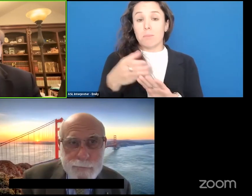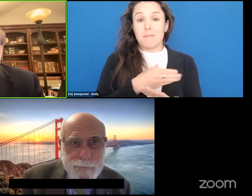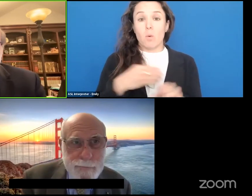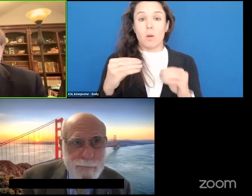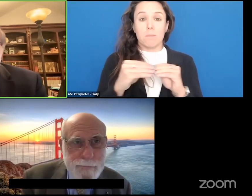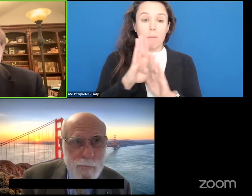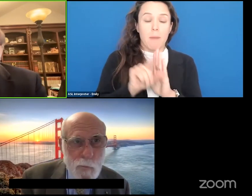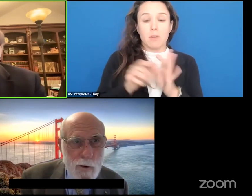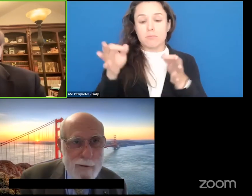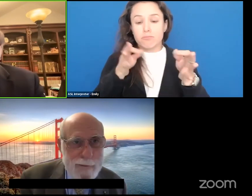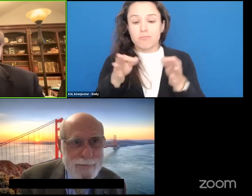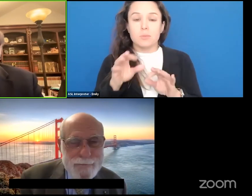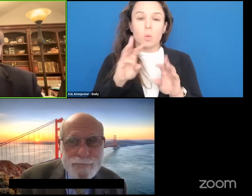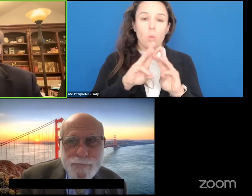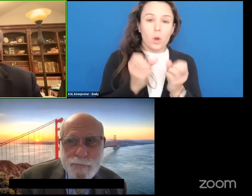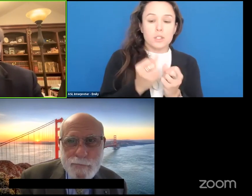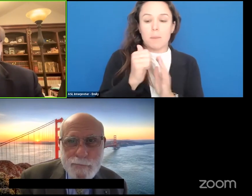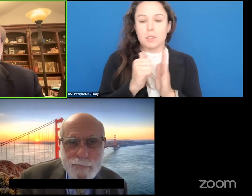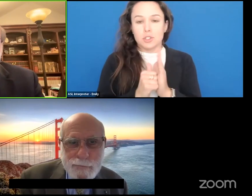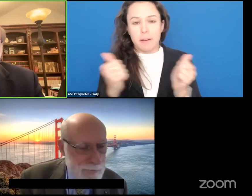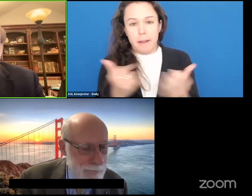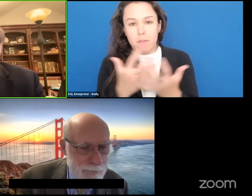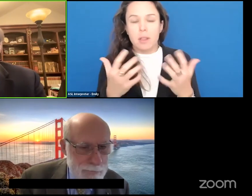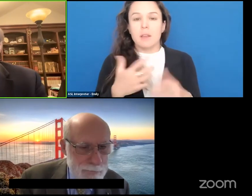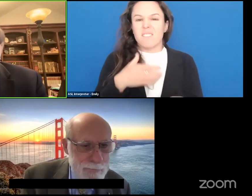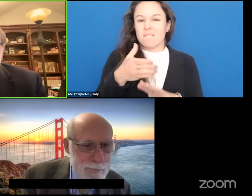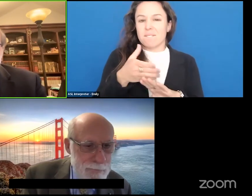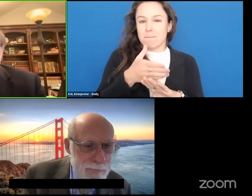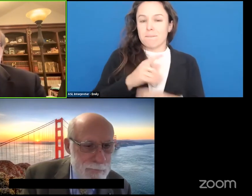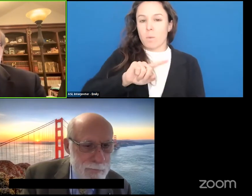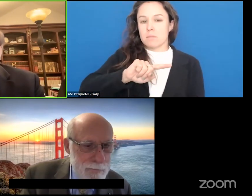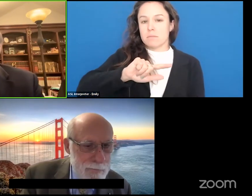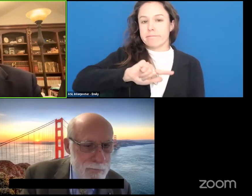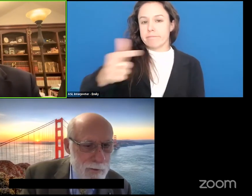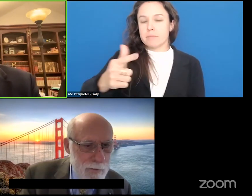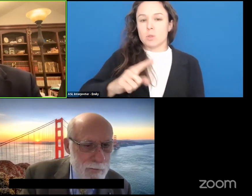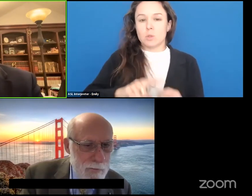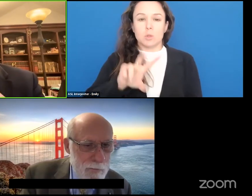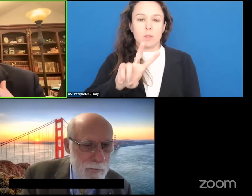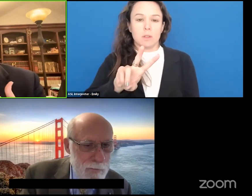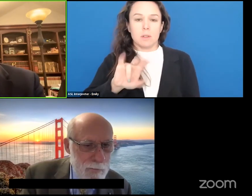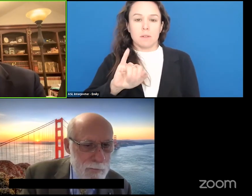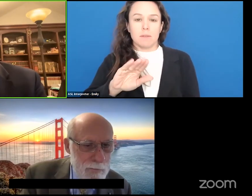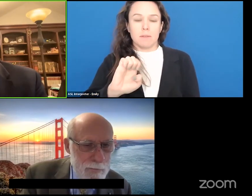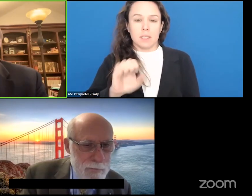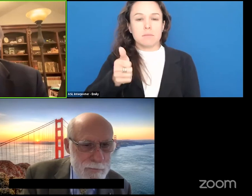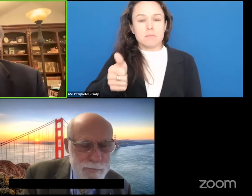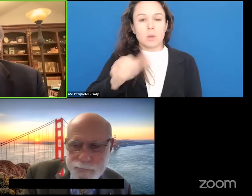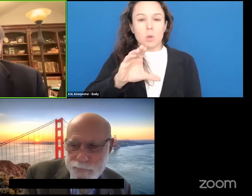on the workshop and the agenda, I would like to pass the mic over to my co-chair Vince Cerf, to say a few words.